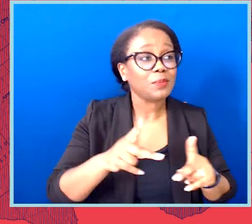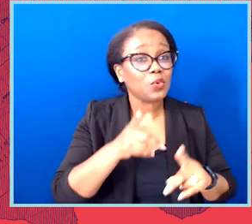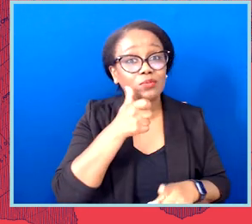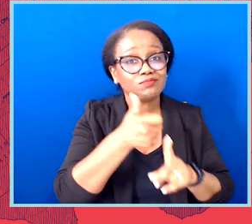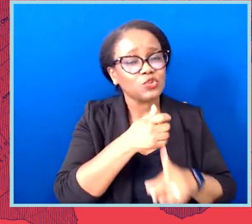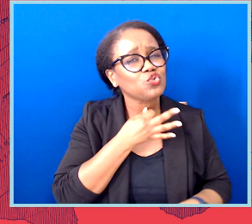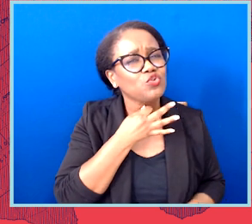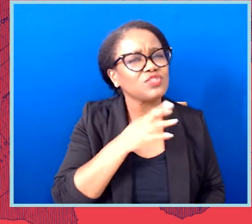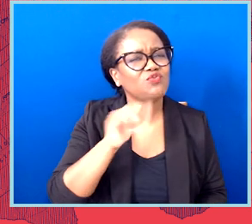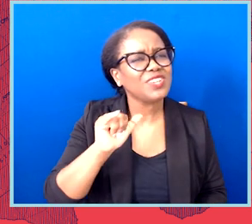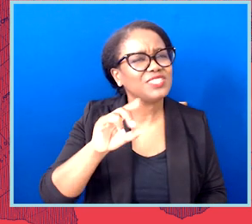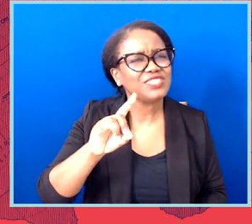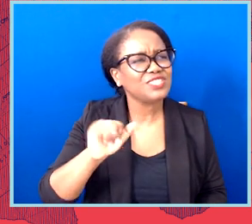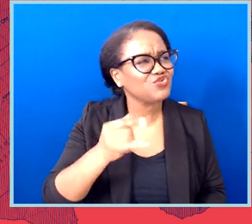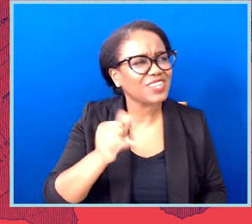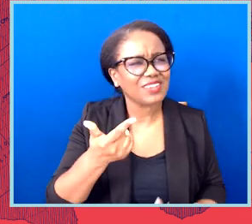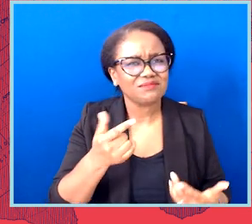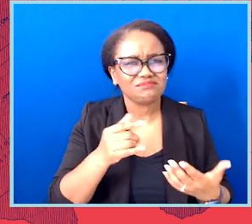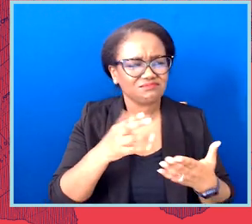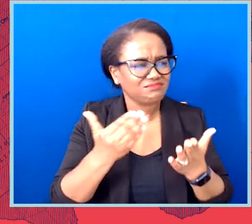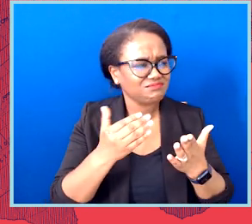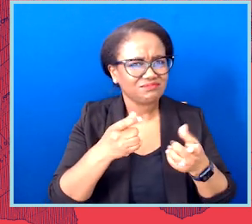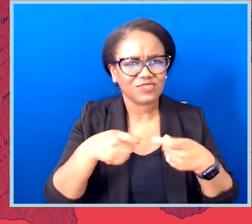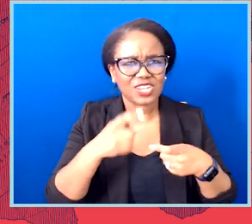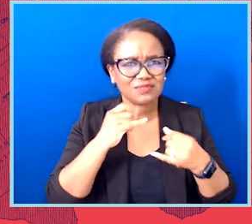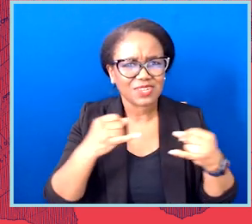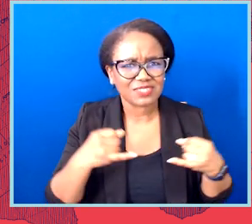What does it mean? How is it harmful? How can I get involved and help?